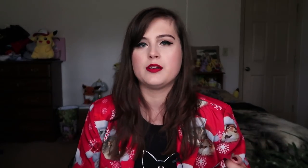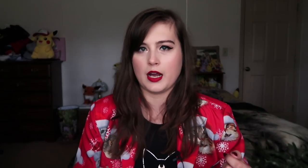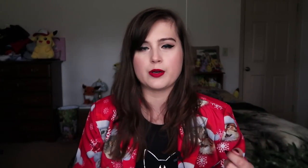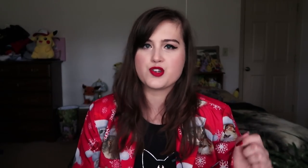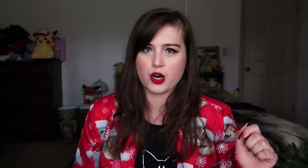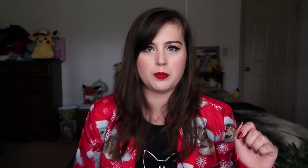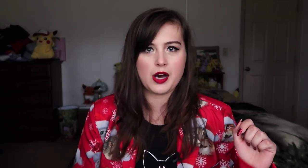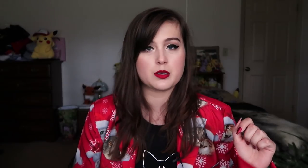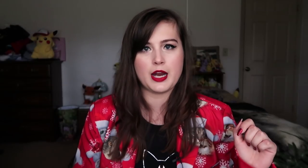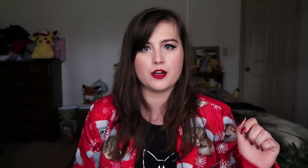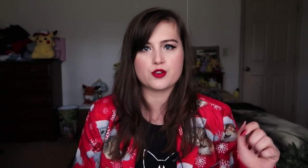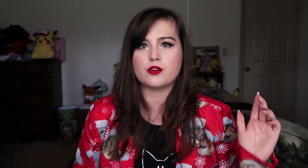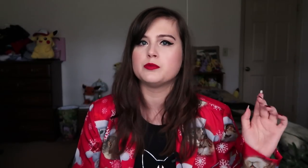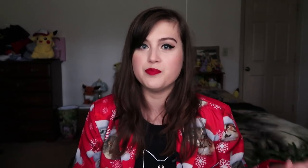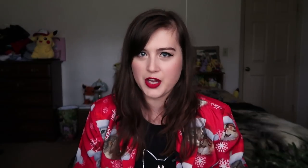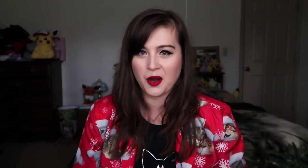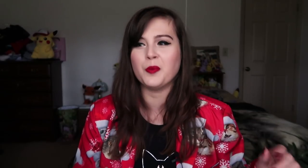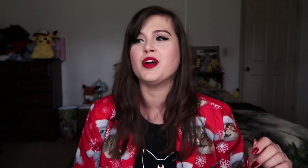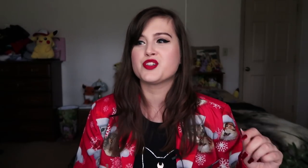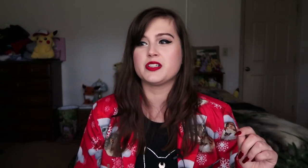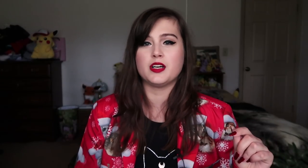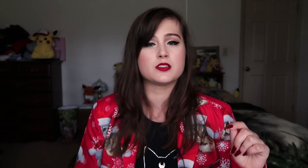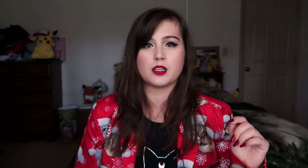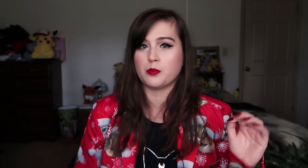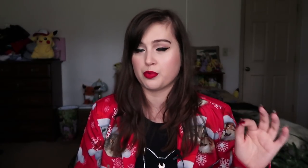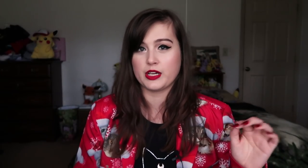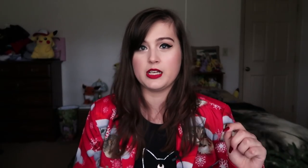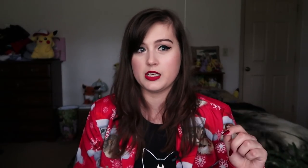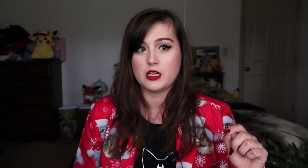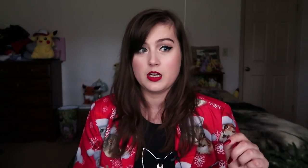Now, is Cheryl Blossom an angel? No. She's done some pretty...